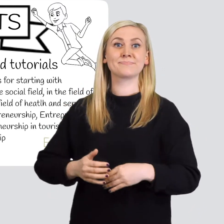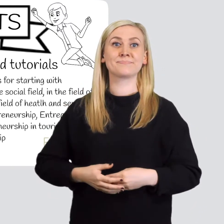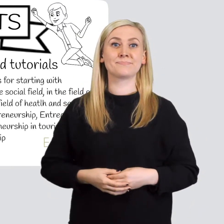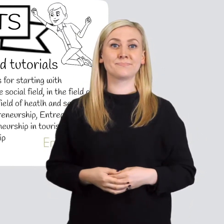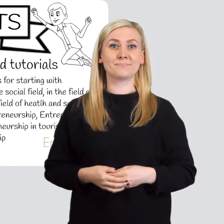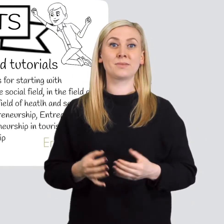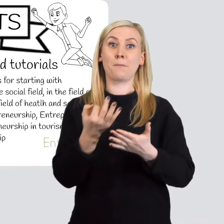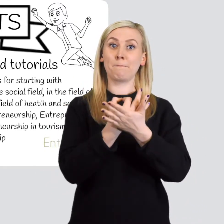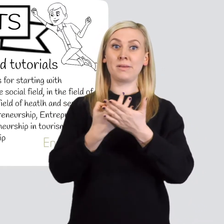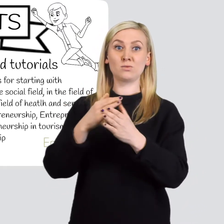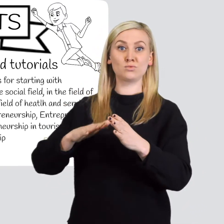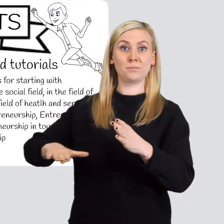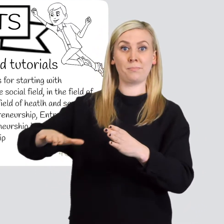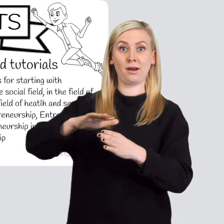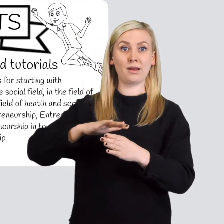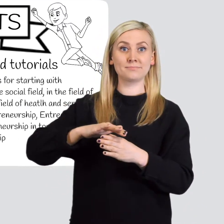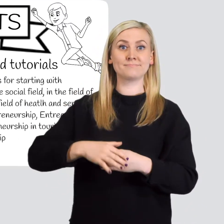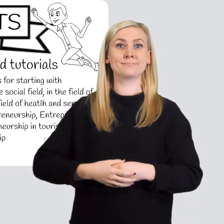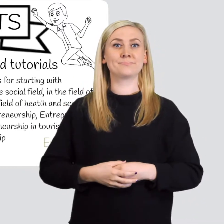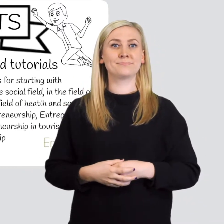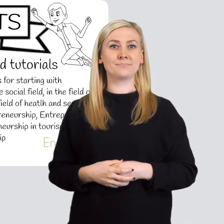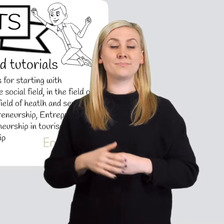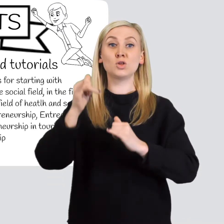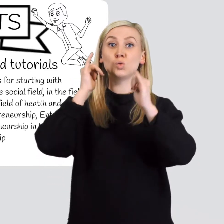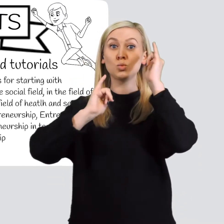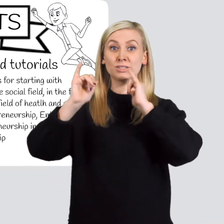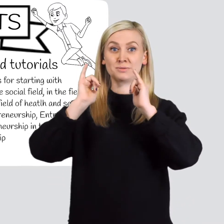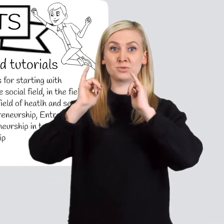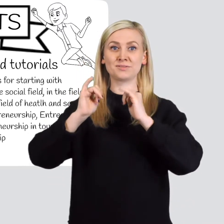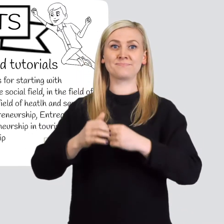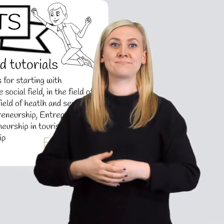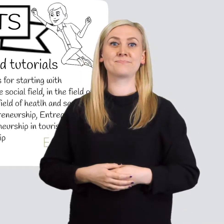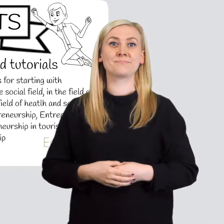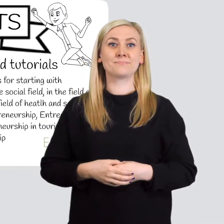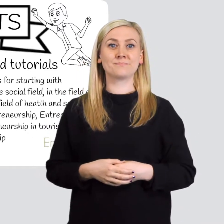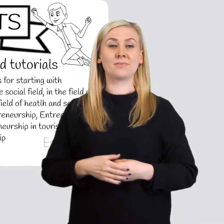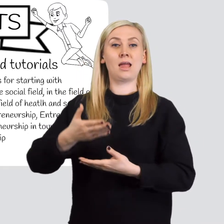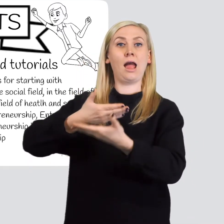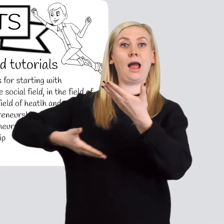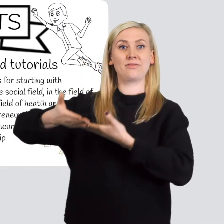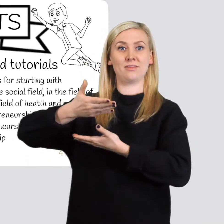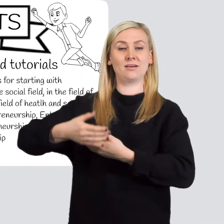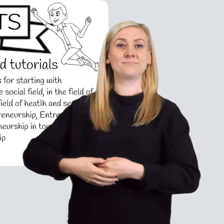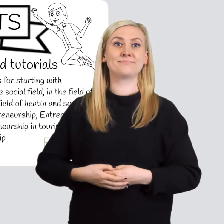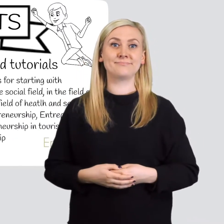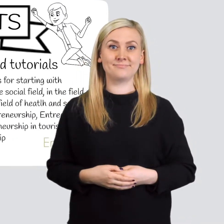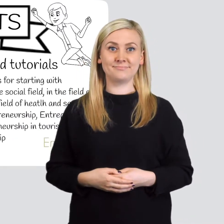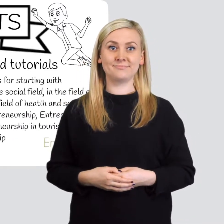Entrepreneurship in education Tourism Trade